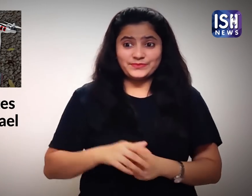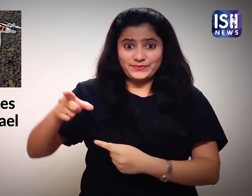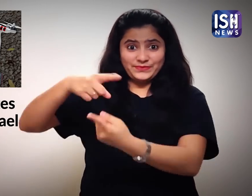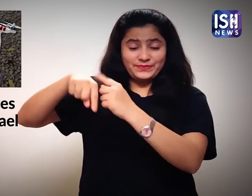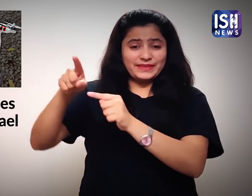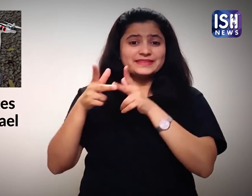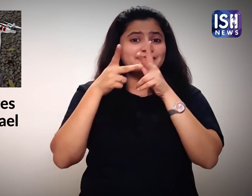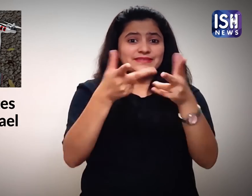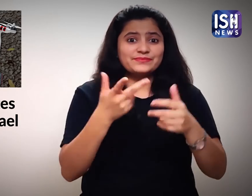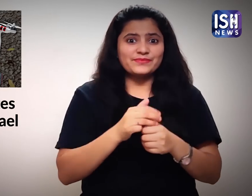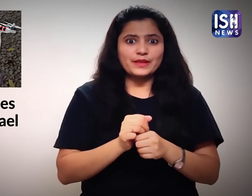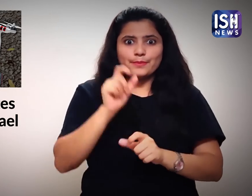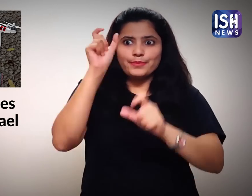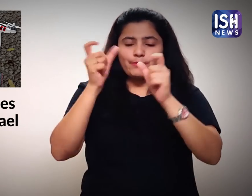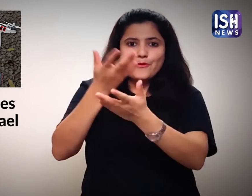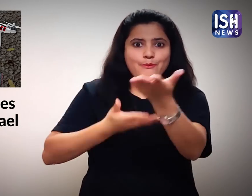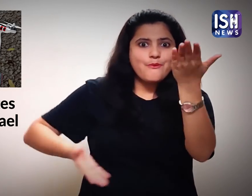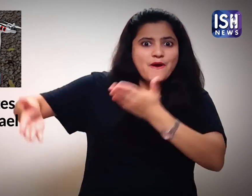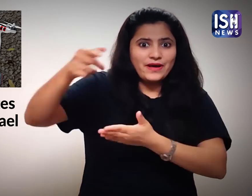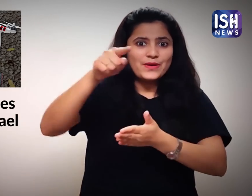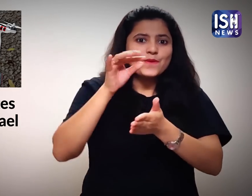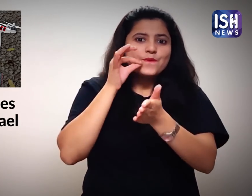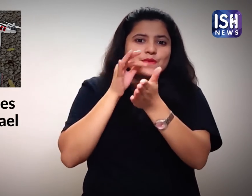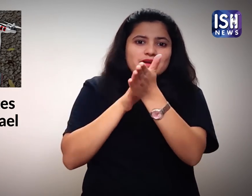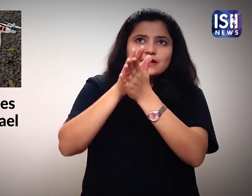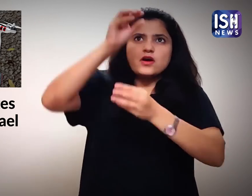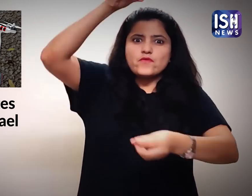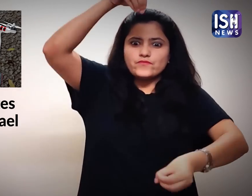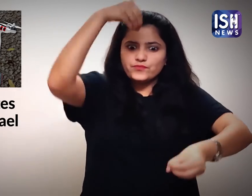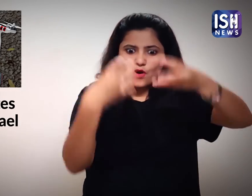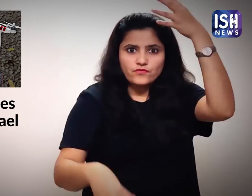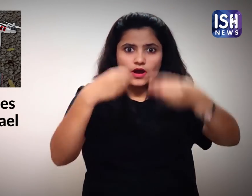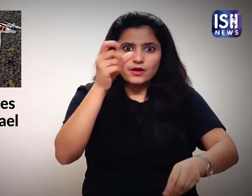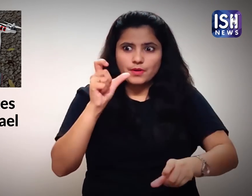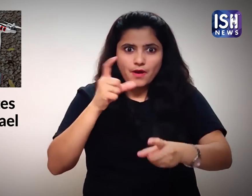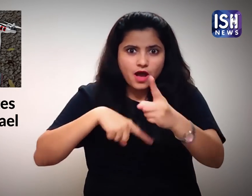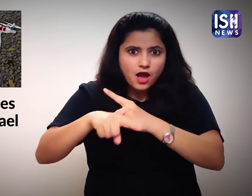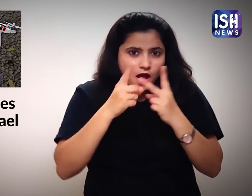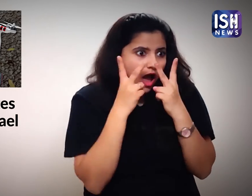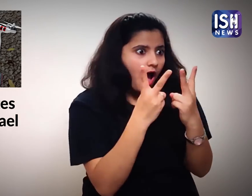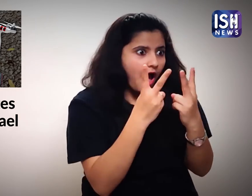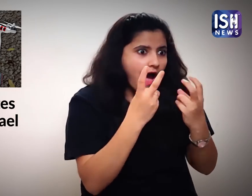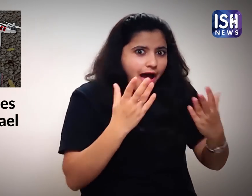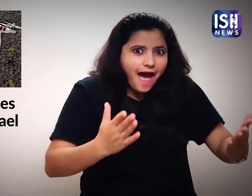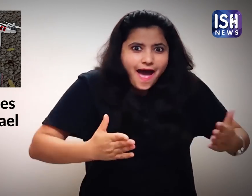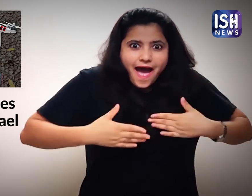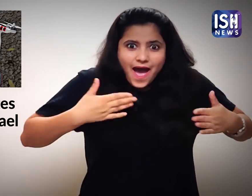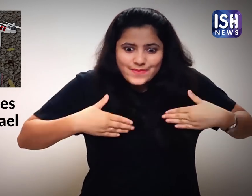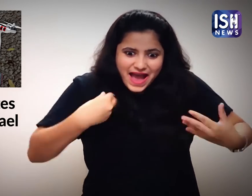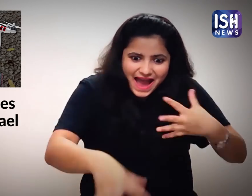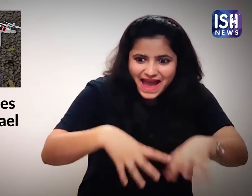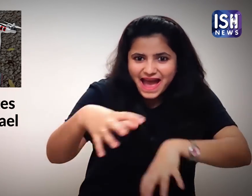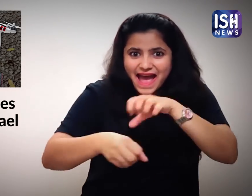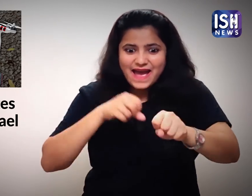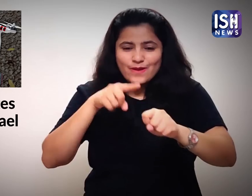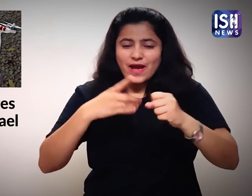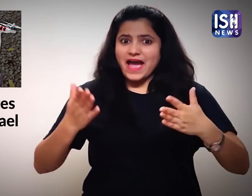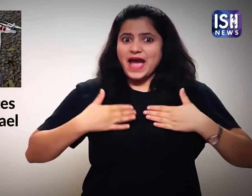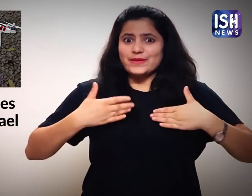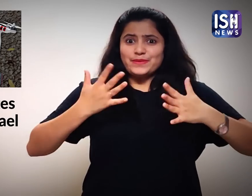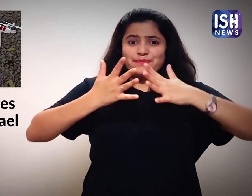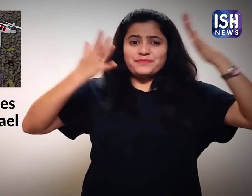People were very excited to see falling packets of cannabis.